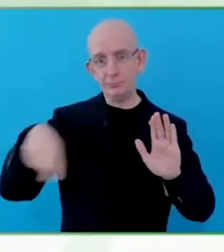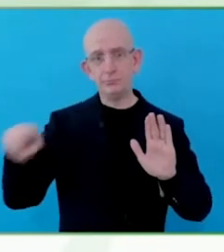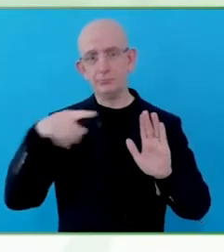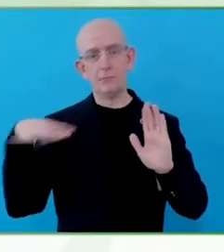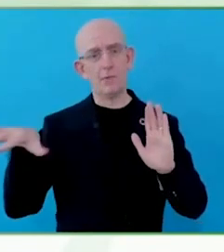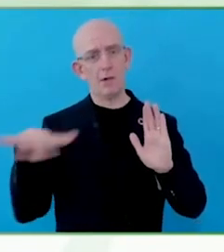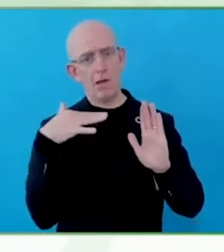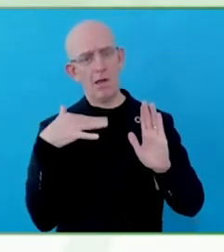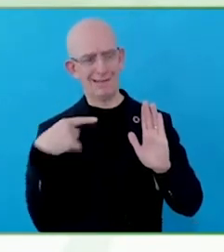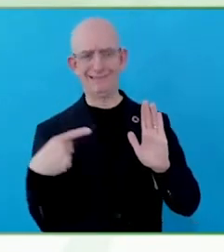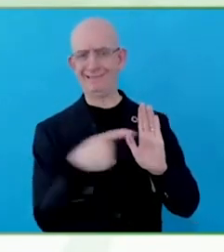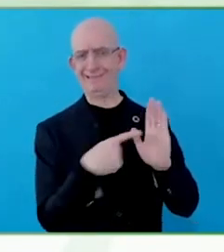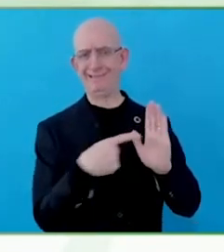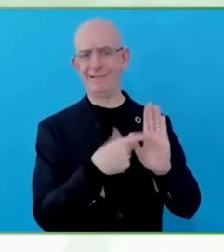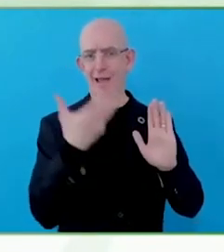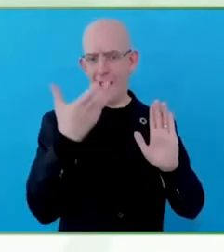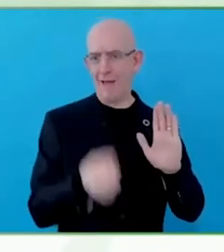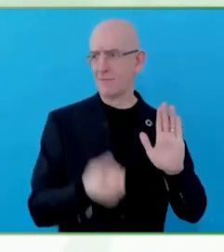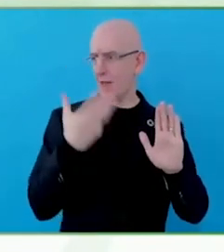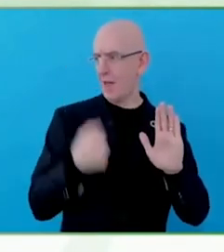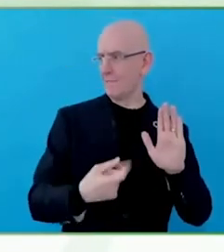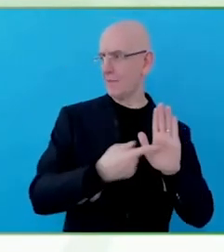It is a major task still.